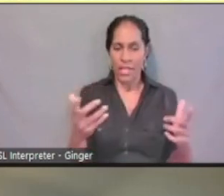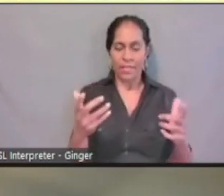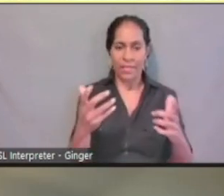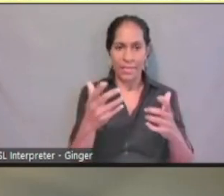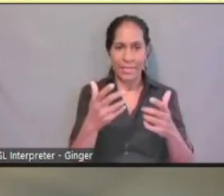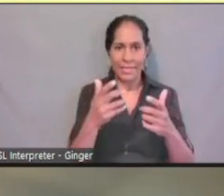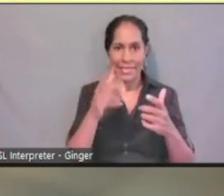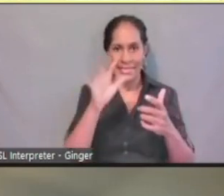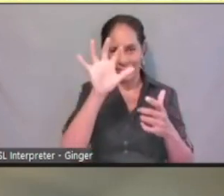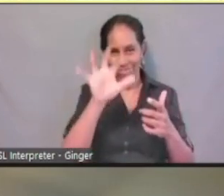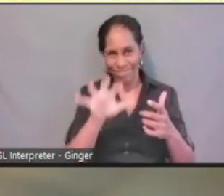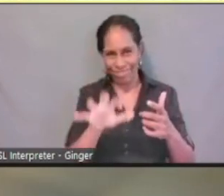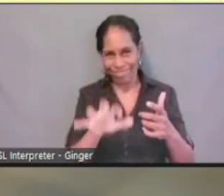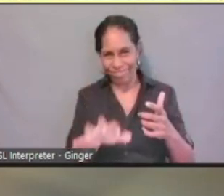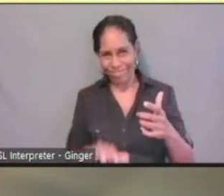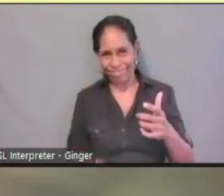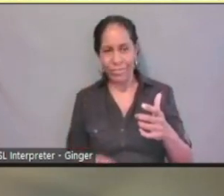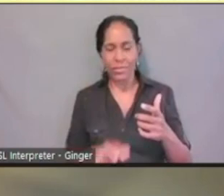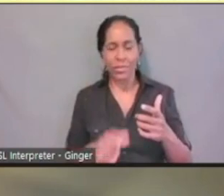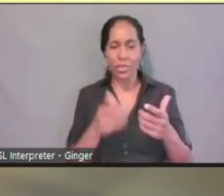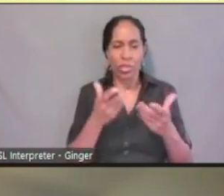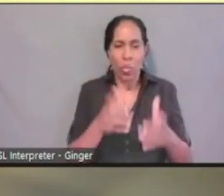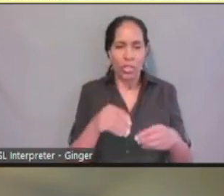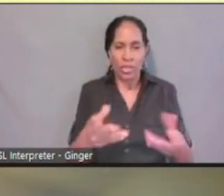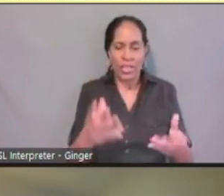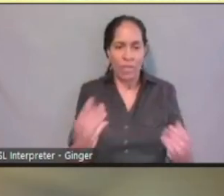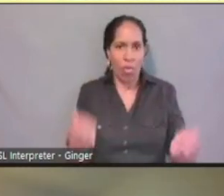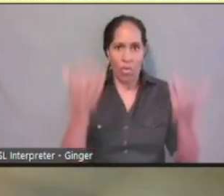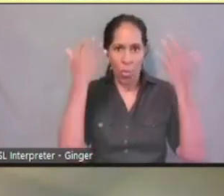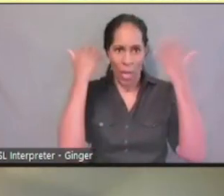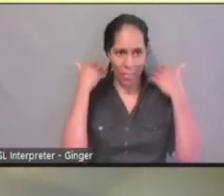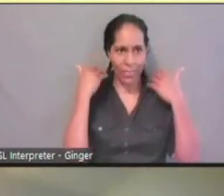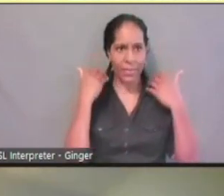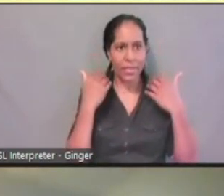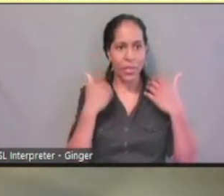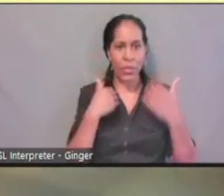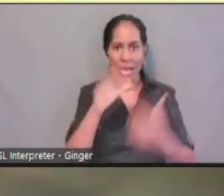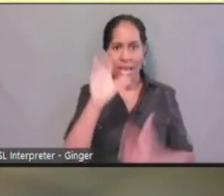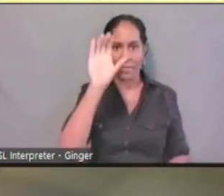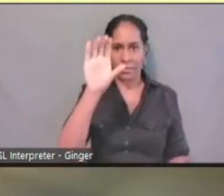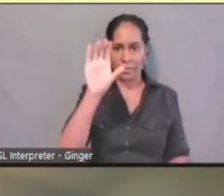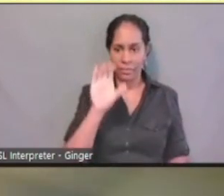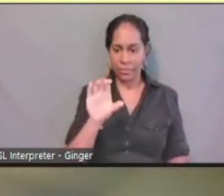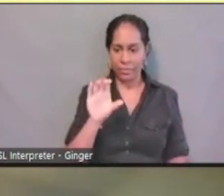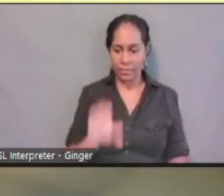so we put in them in what we call accordions and these can be clicked to just view more details